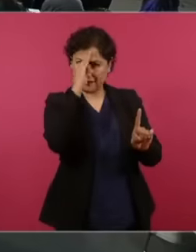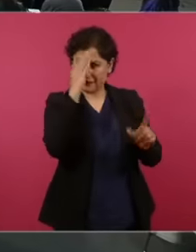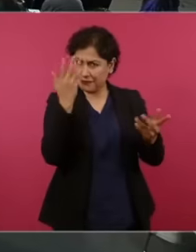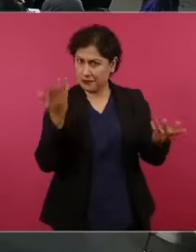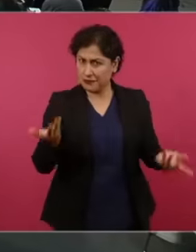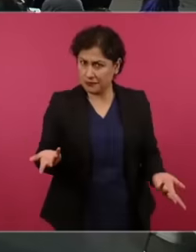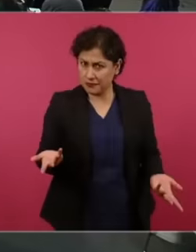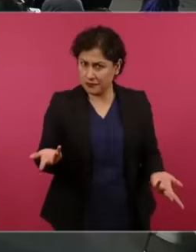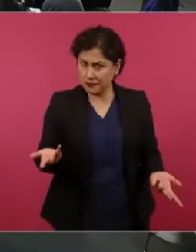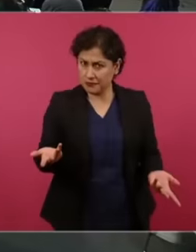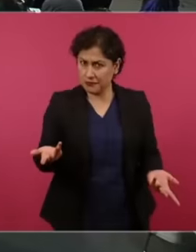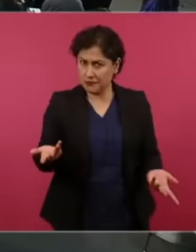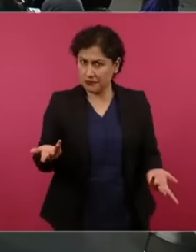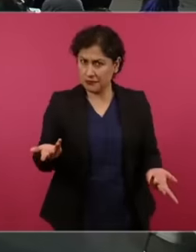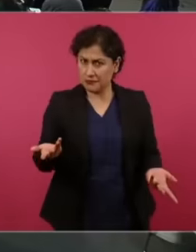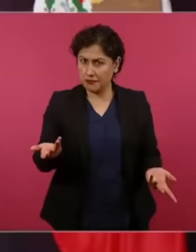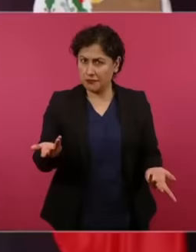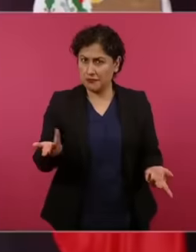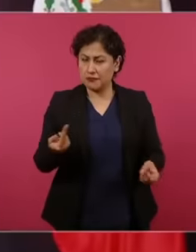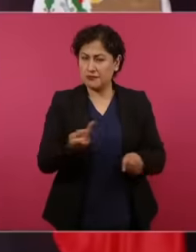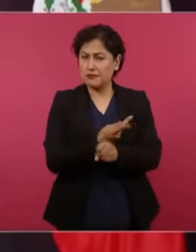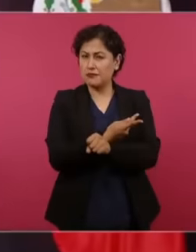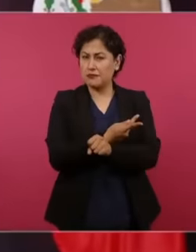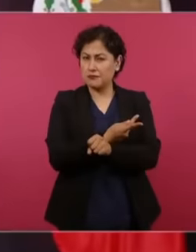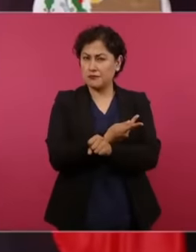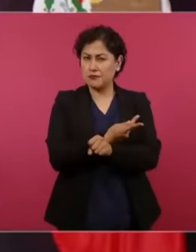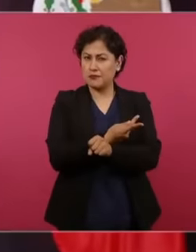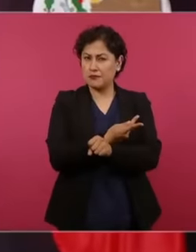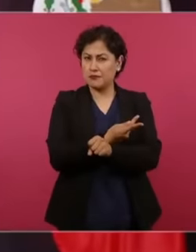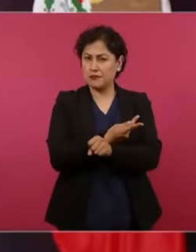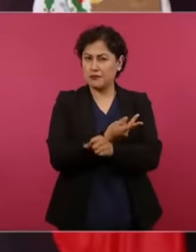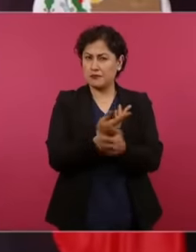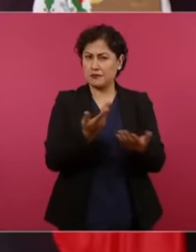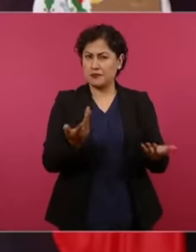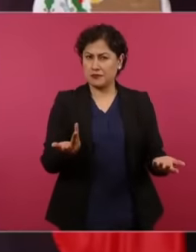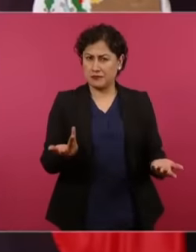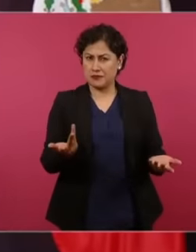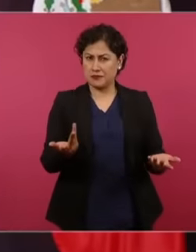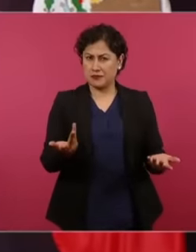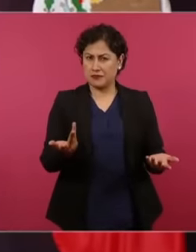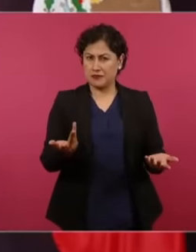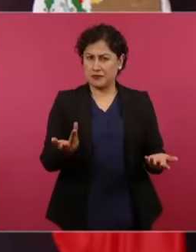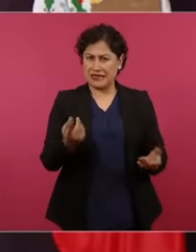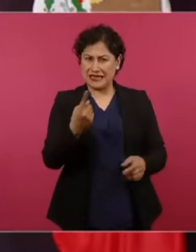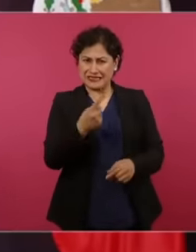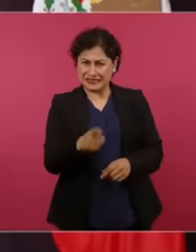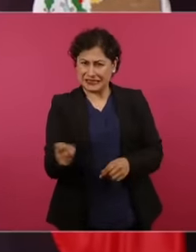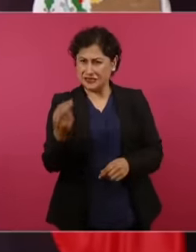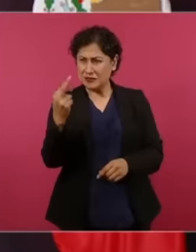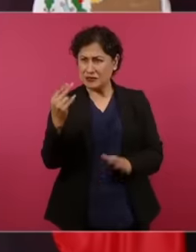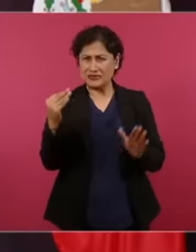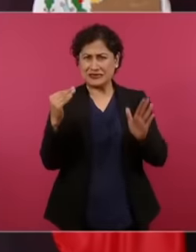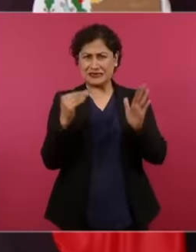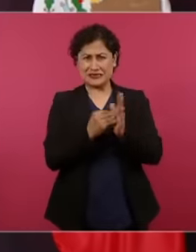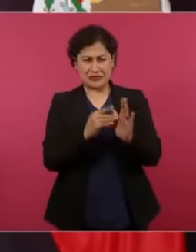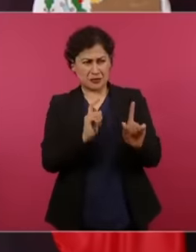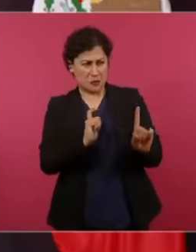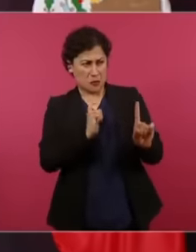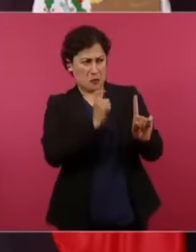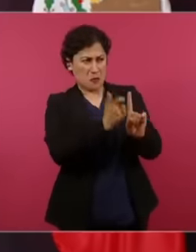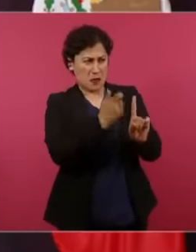deeply unequal society with obscene monstrous inequality